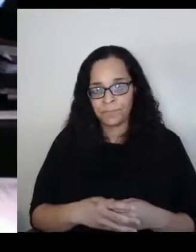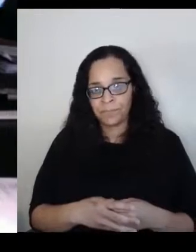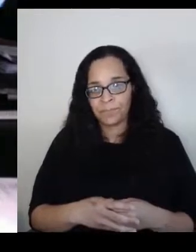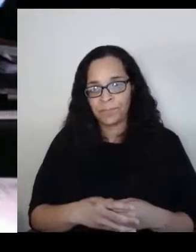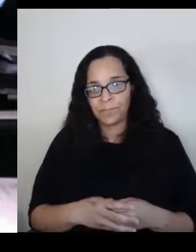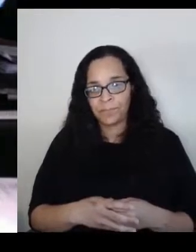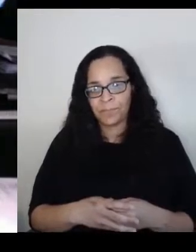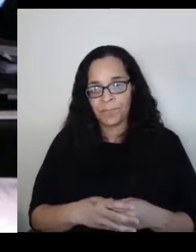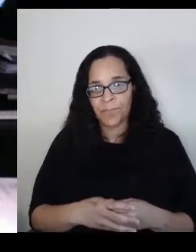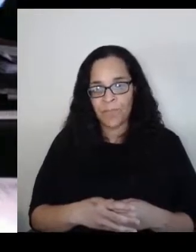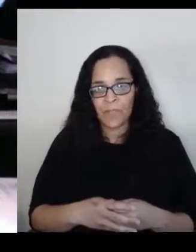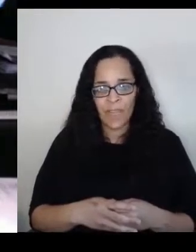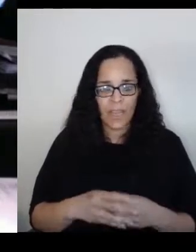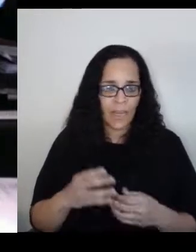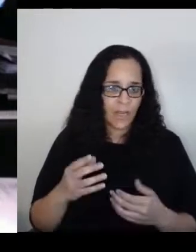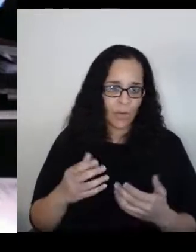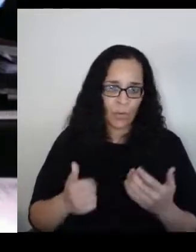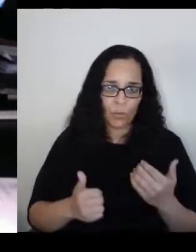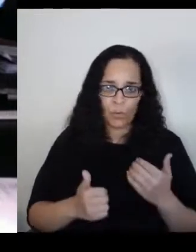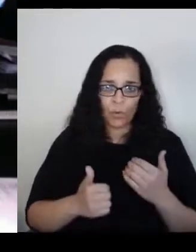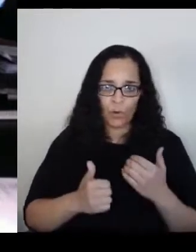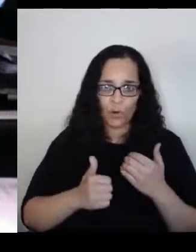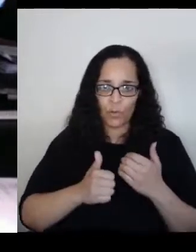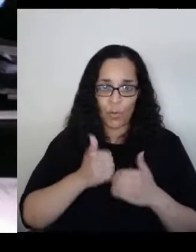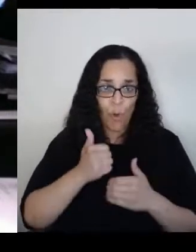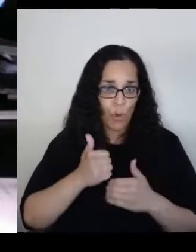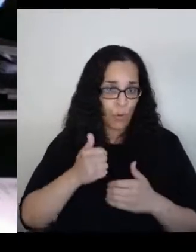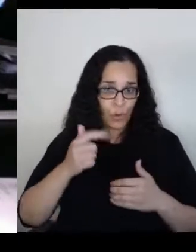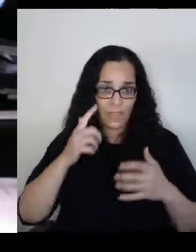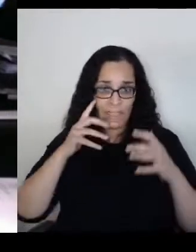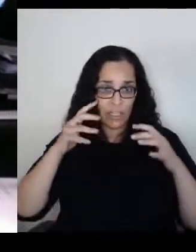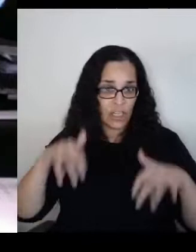most sort of shocking experience for a child